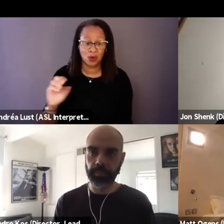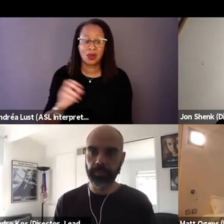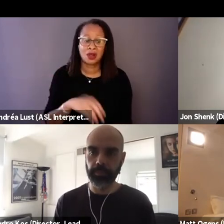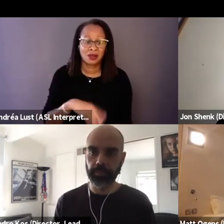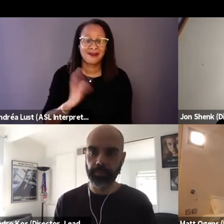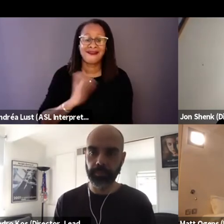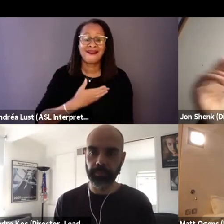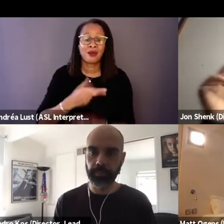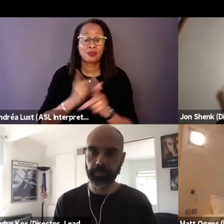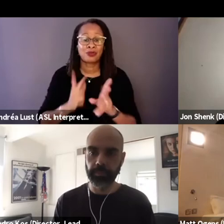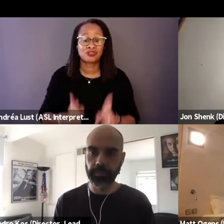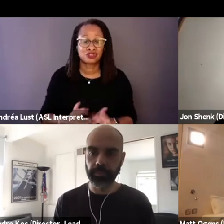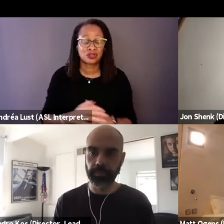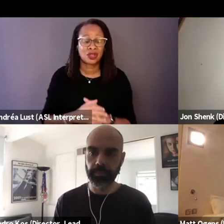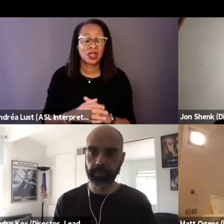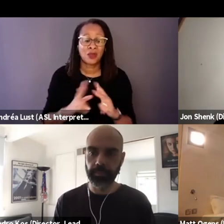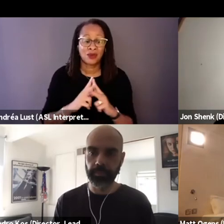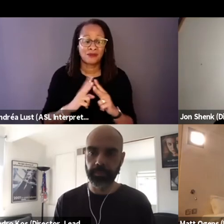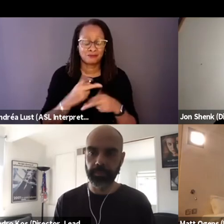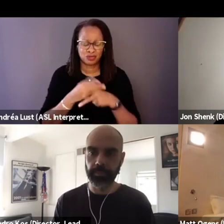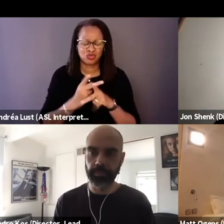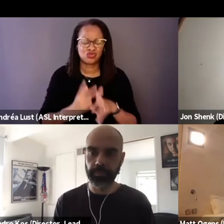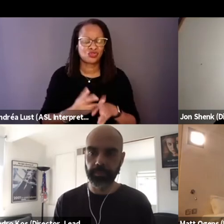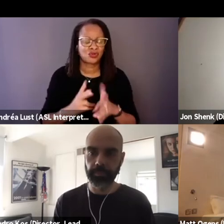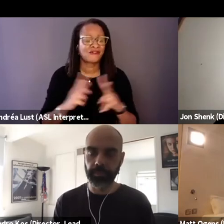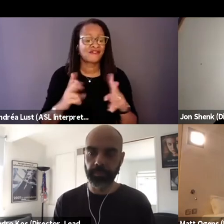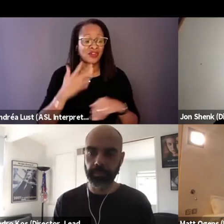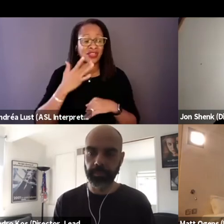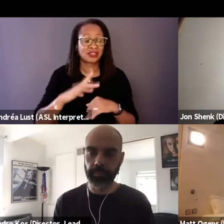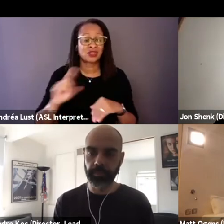we were very fortunate because there are only two survivors